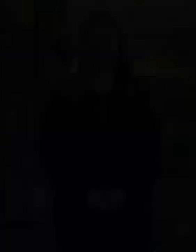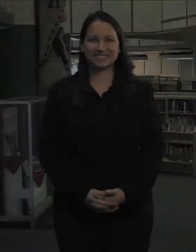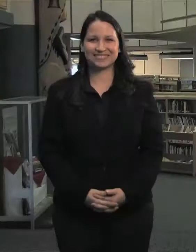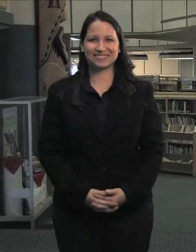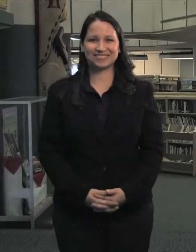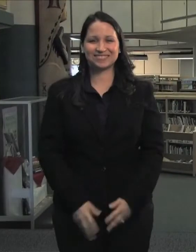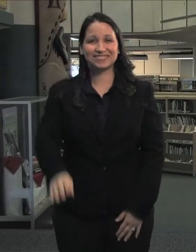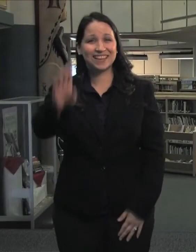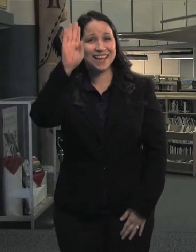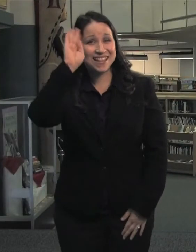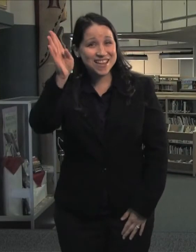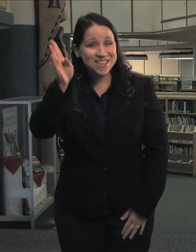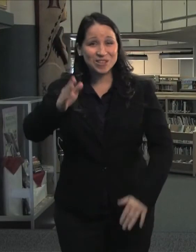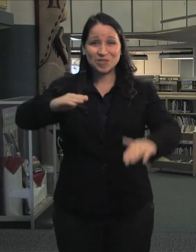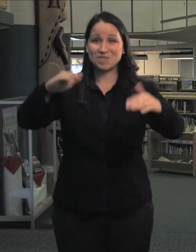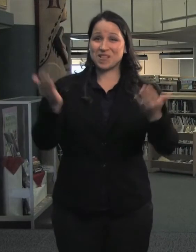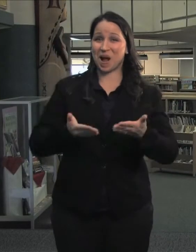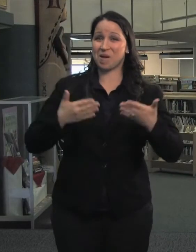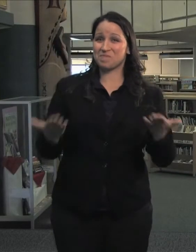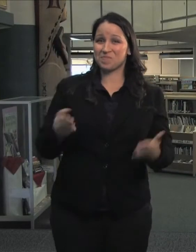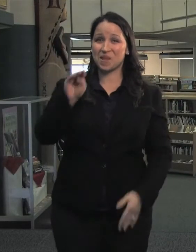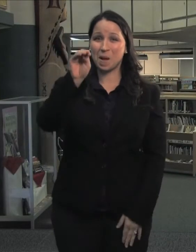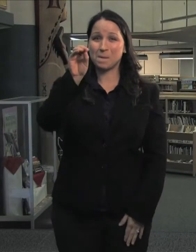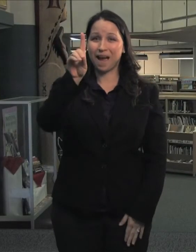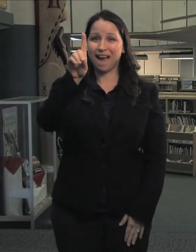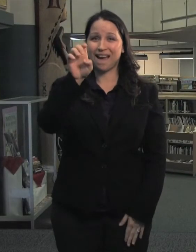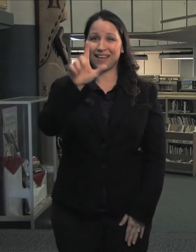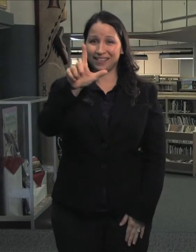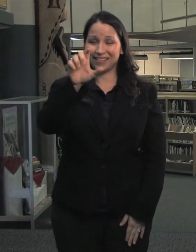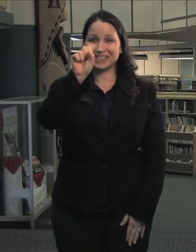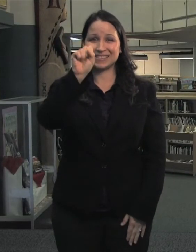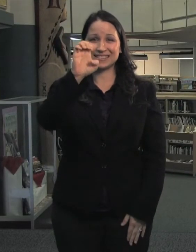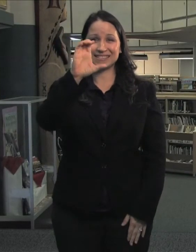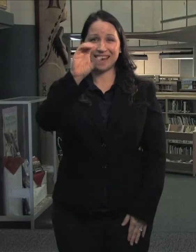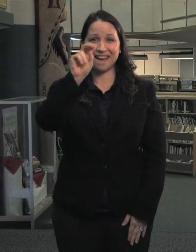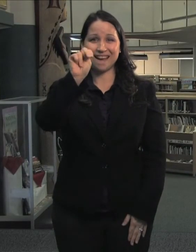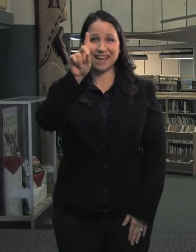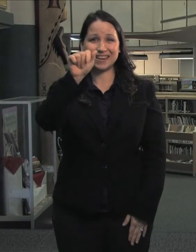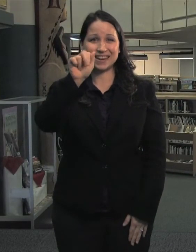Hello! Welcome to the Model Secondary